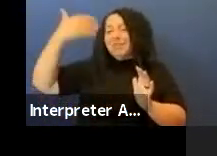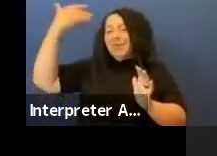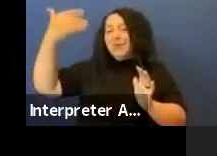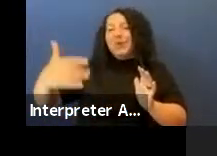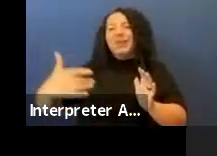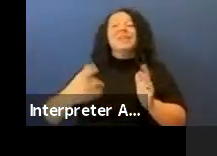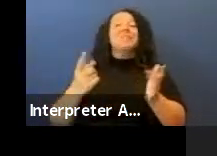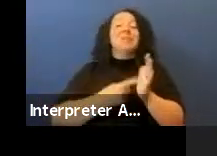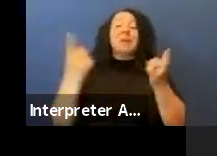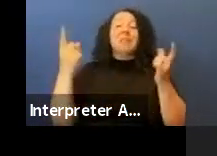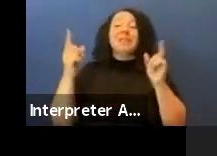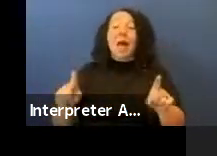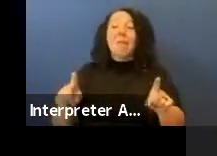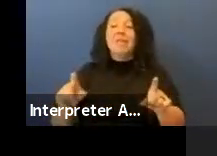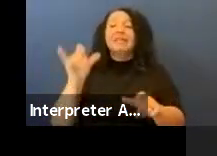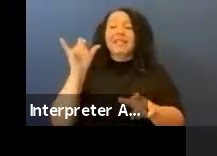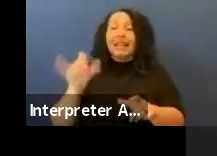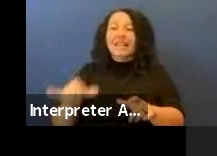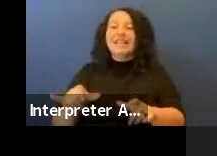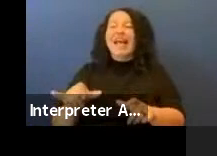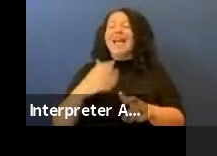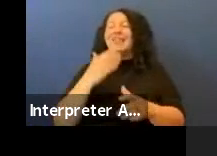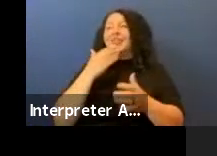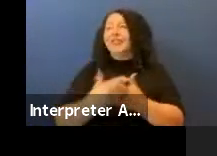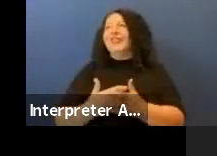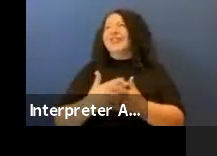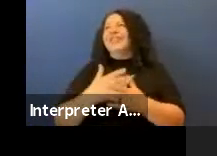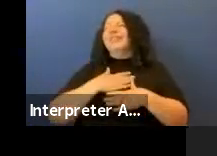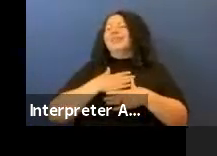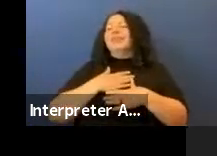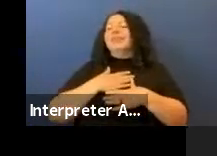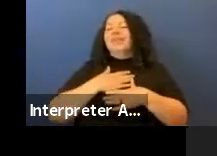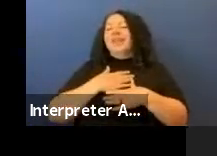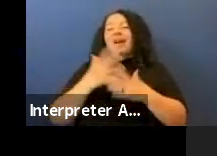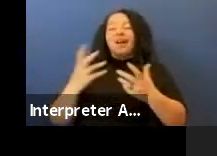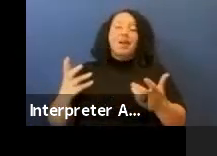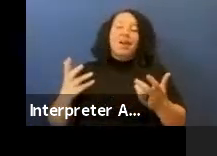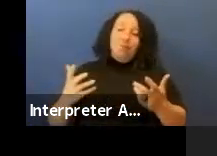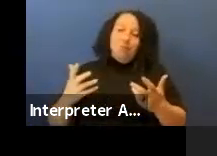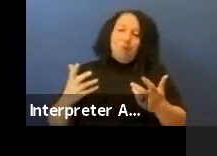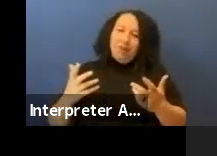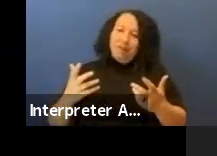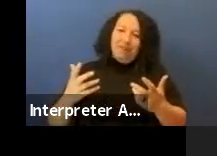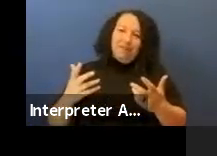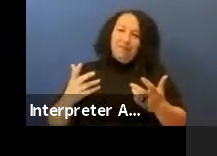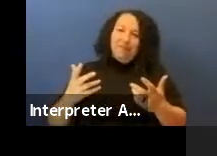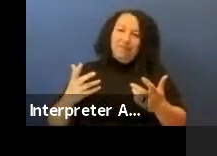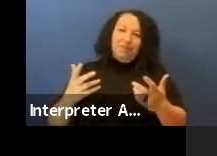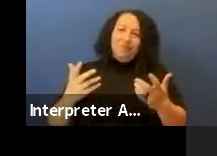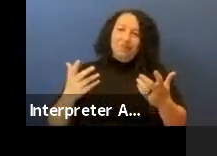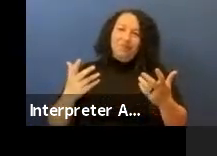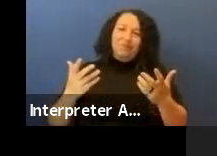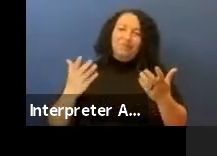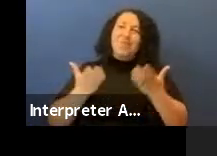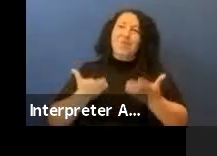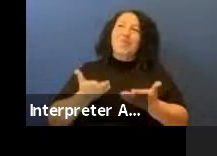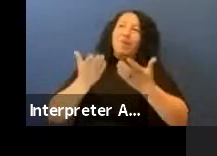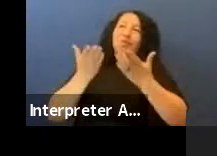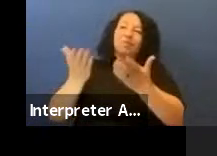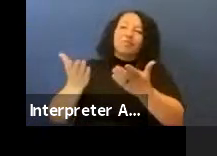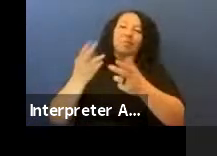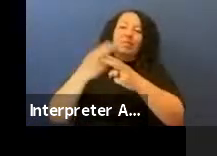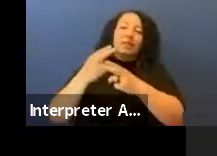and that's to the good. I wanted to raise up the name of